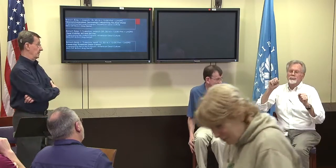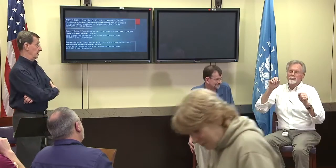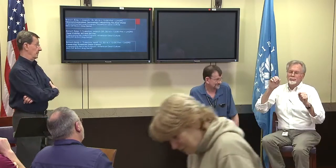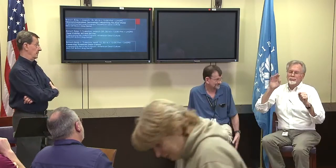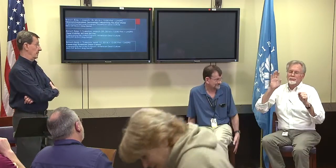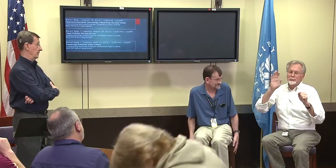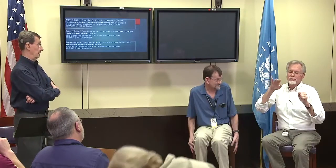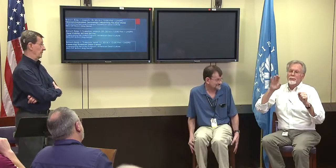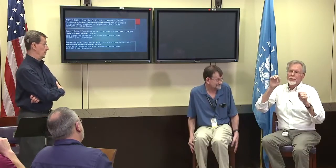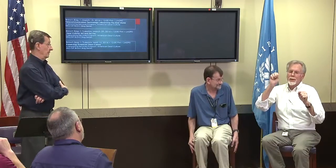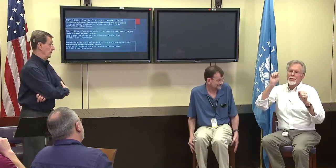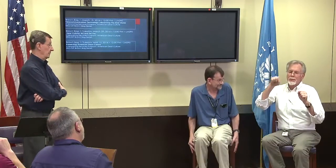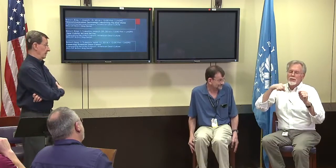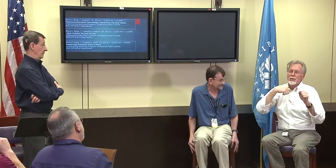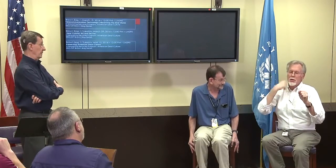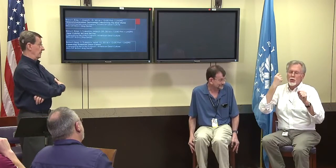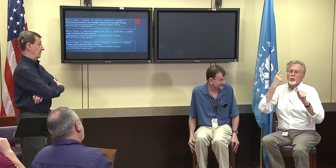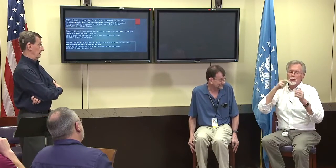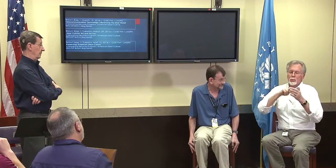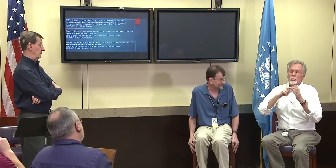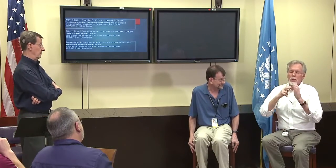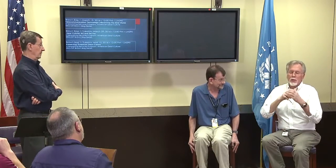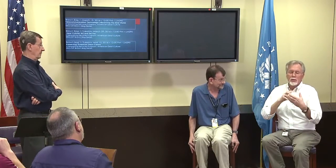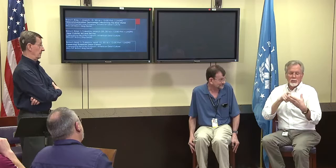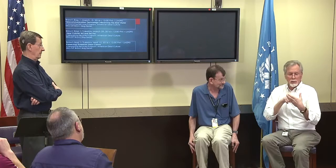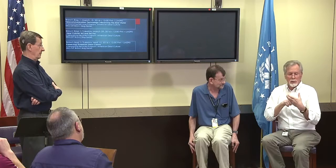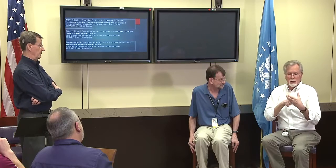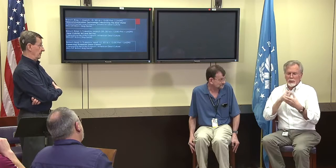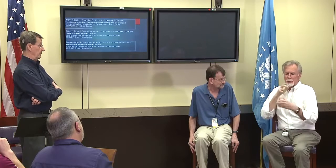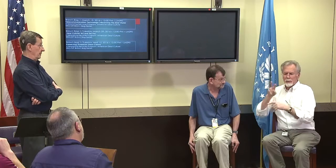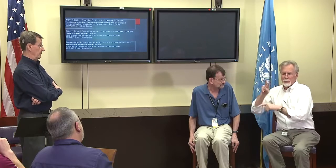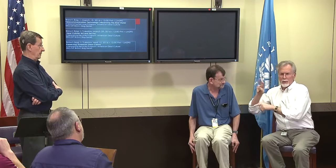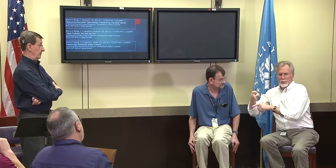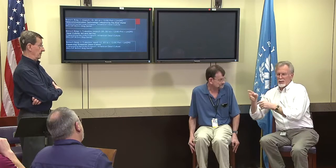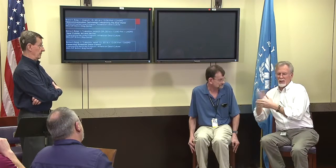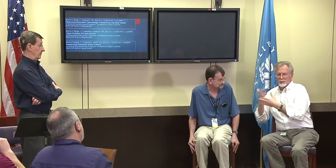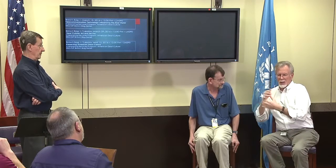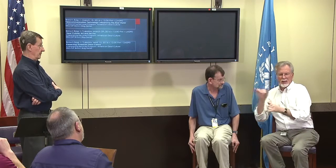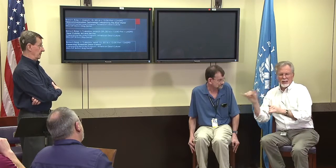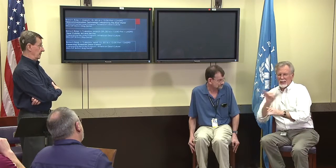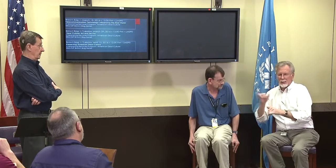I understand what you're talking about now.